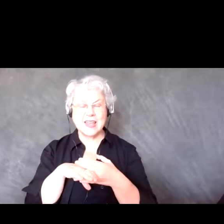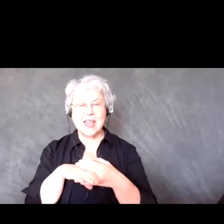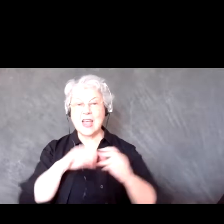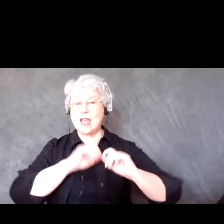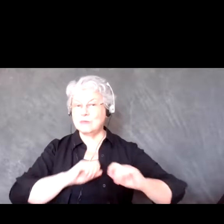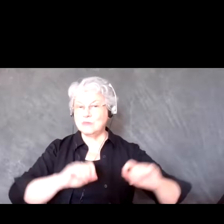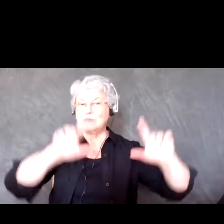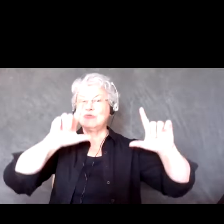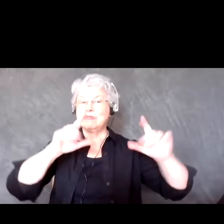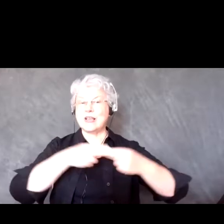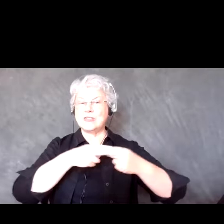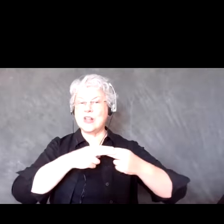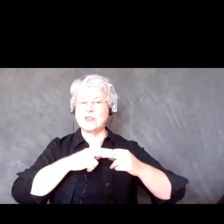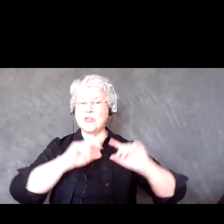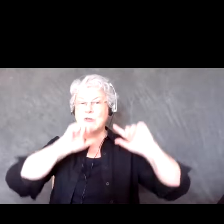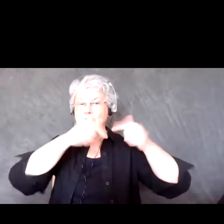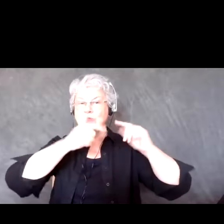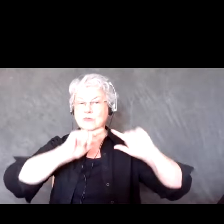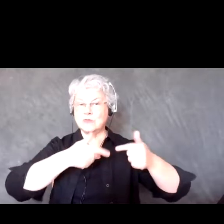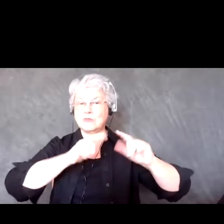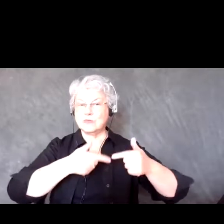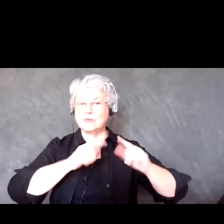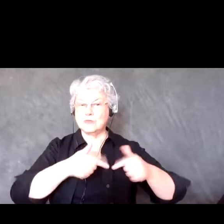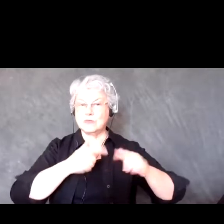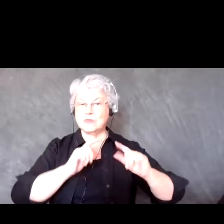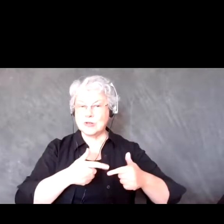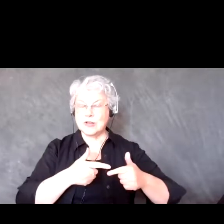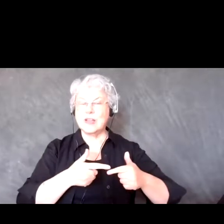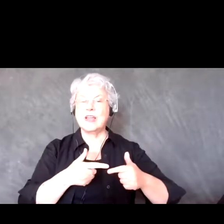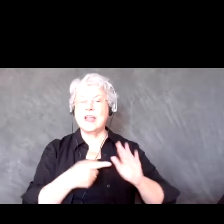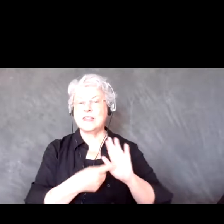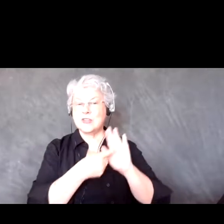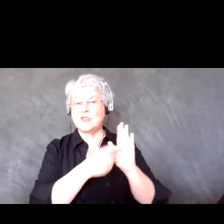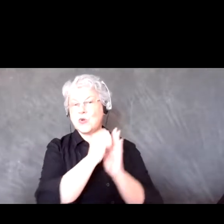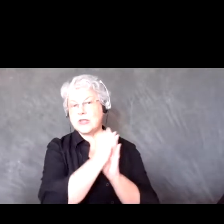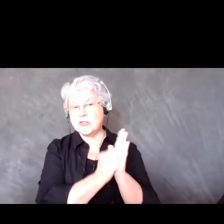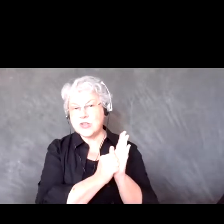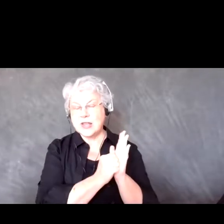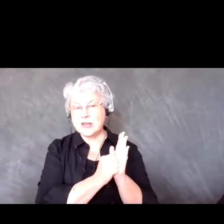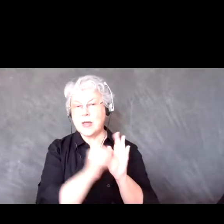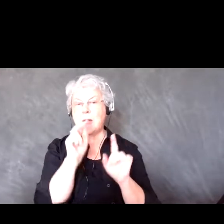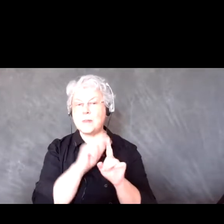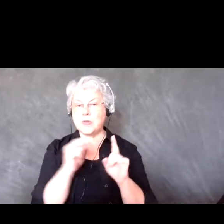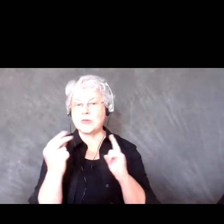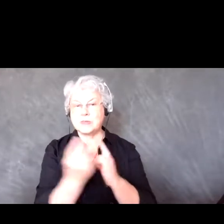that kind of rotates through the agenda, the perspectives, how long the break is and what